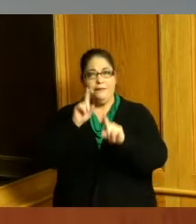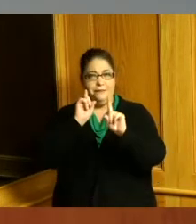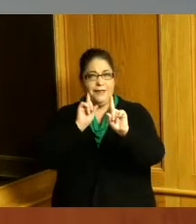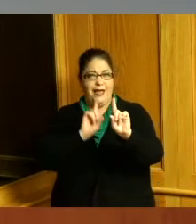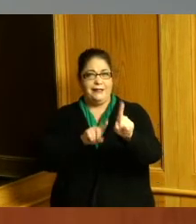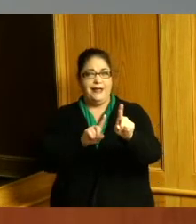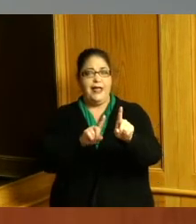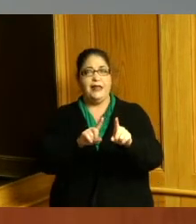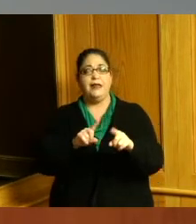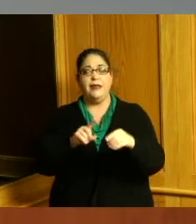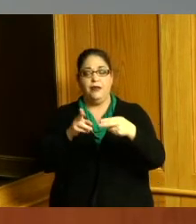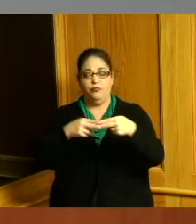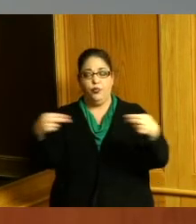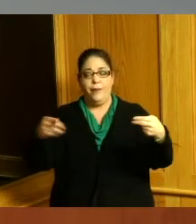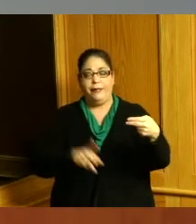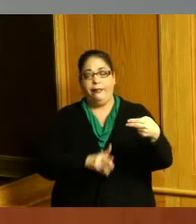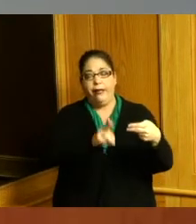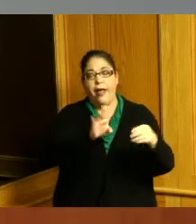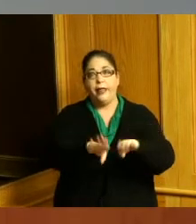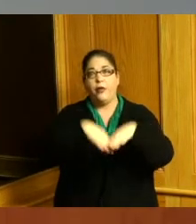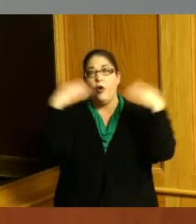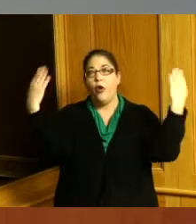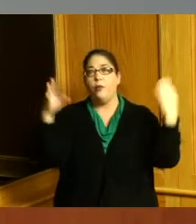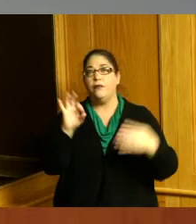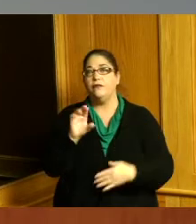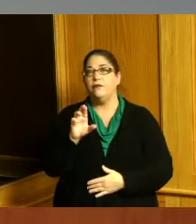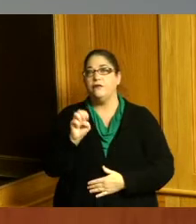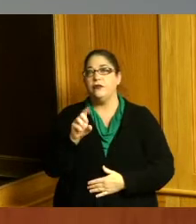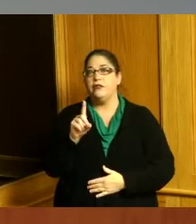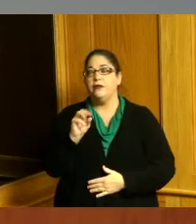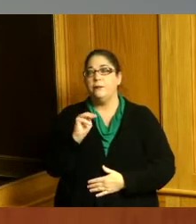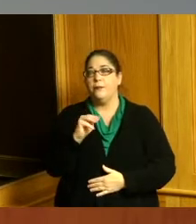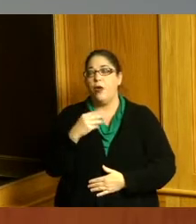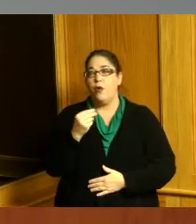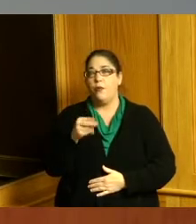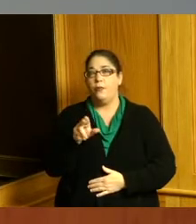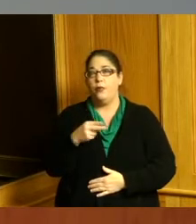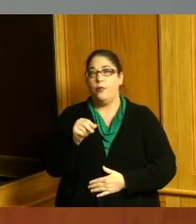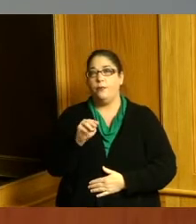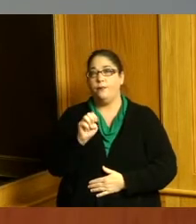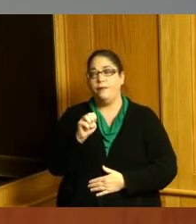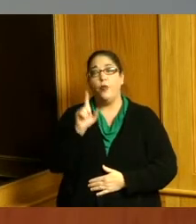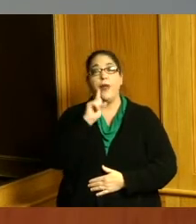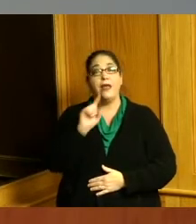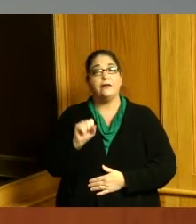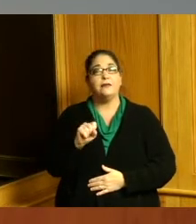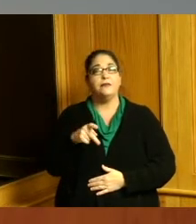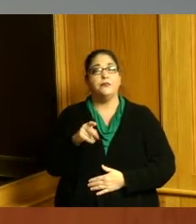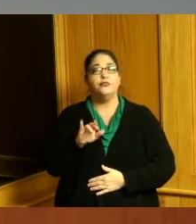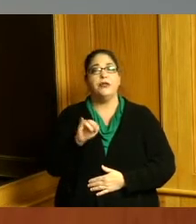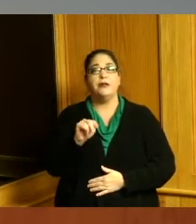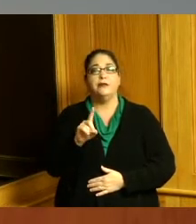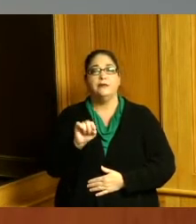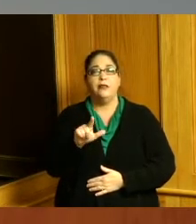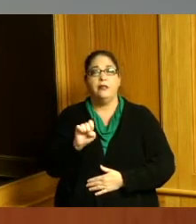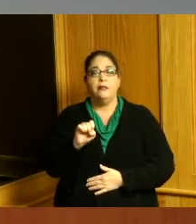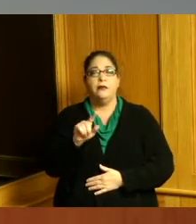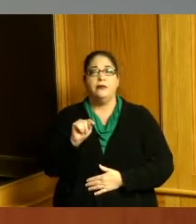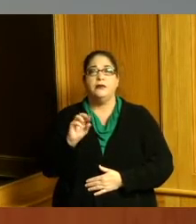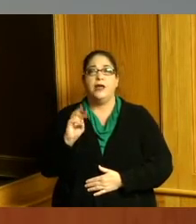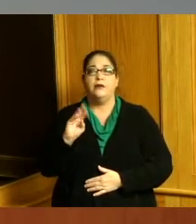ribbon cutting in the opening of freedom home up in Springdale Township the or really Springdale